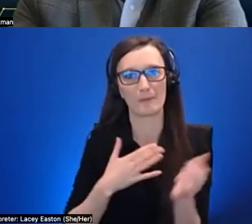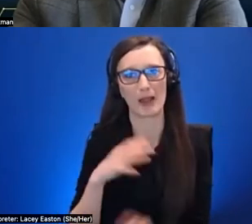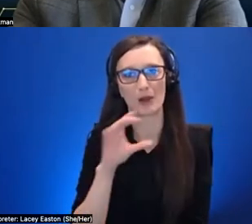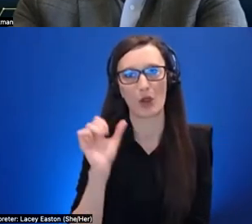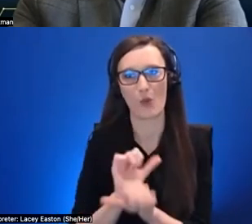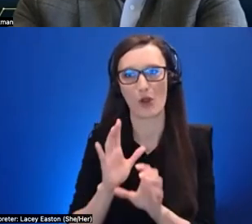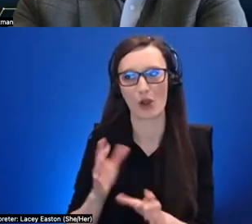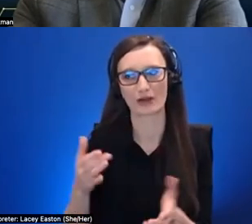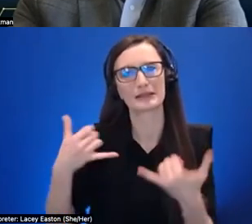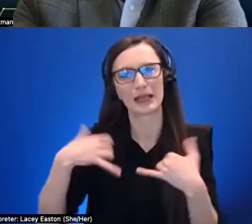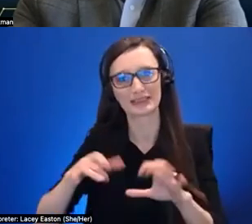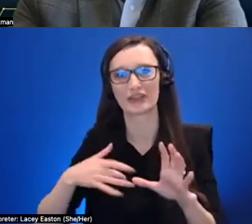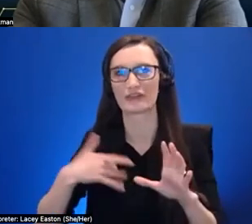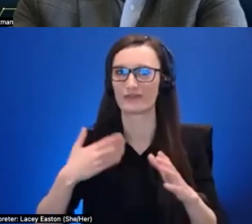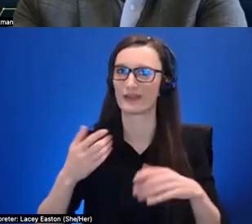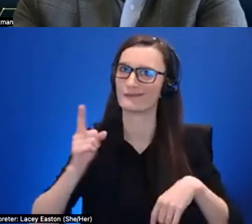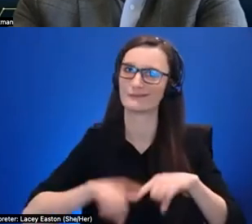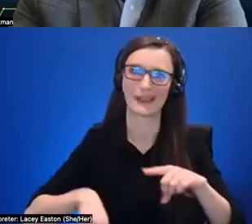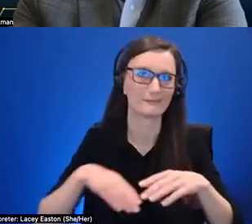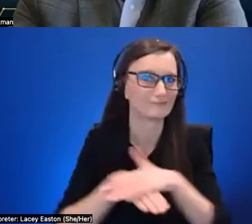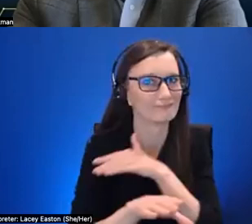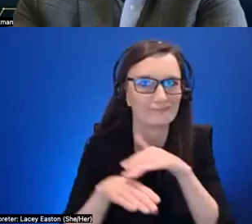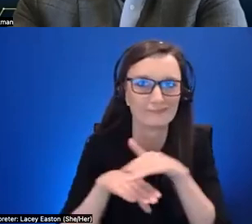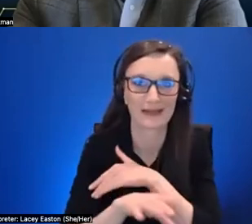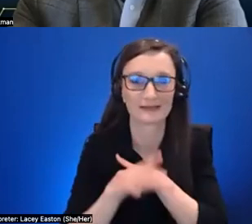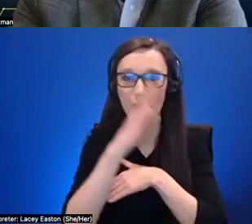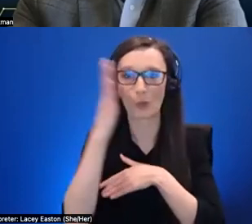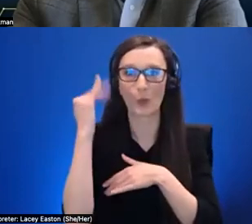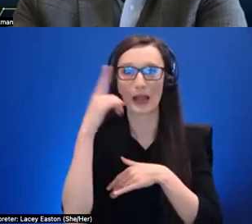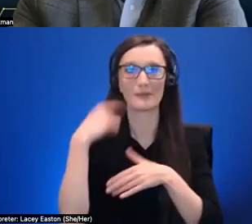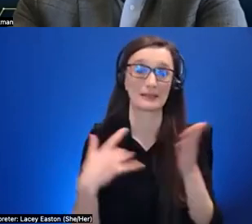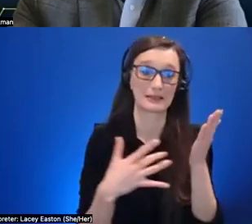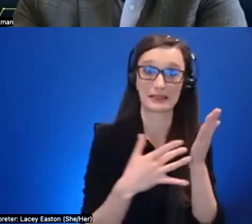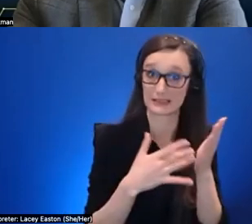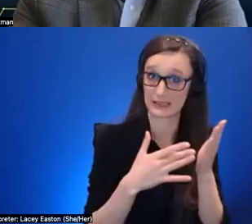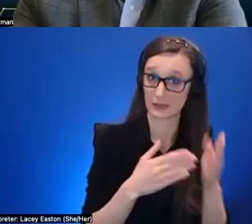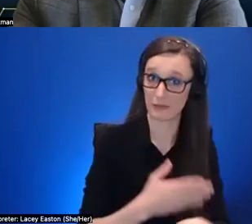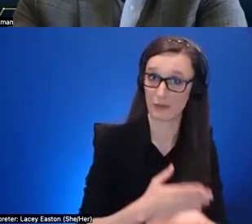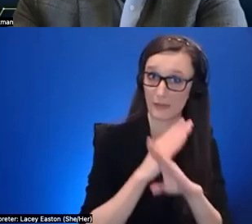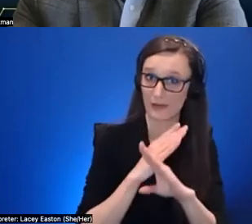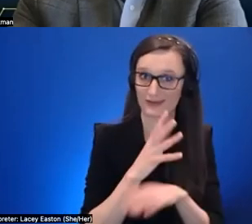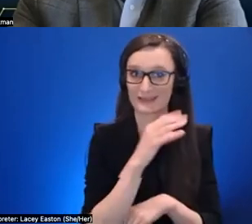doing but the technical barrier and the practical barriers are still too high um they don't often